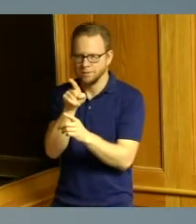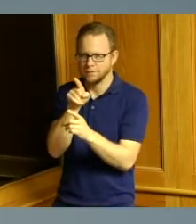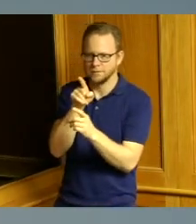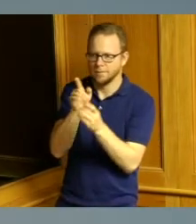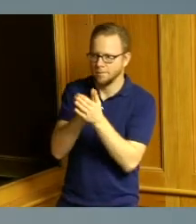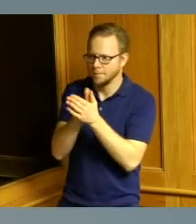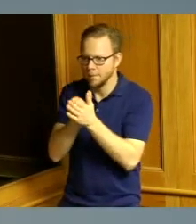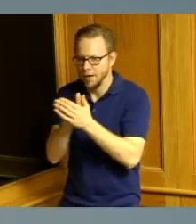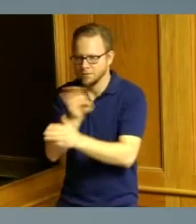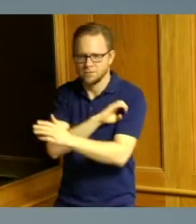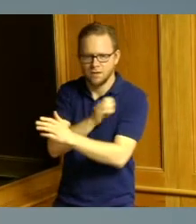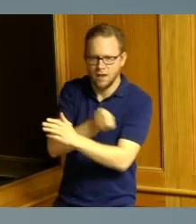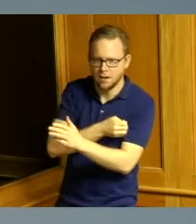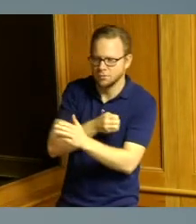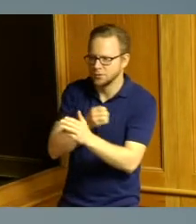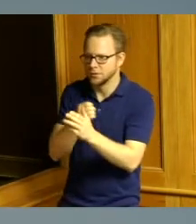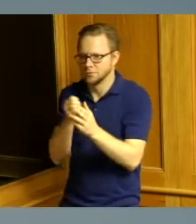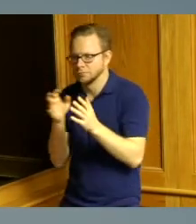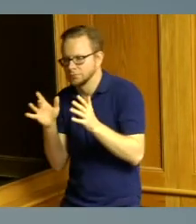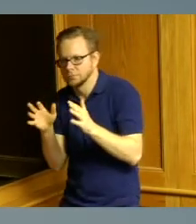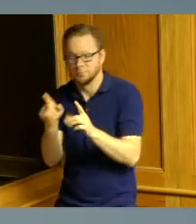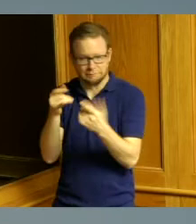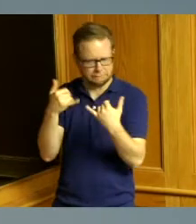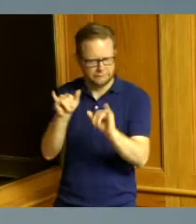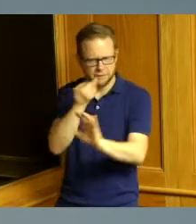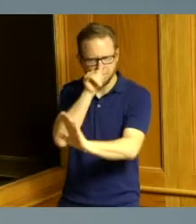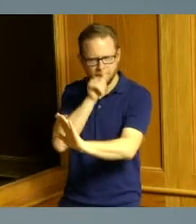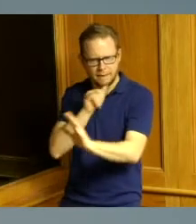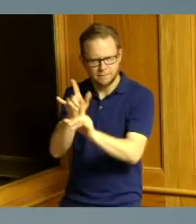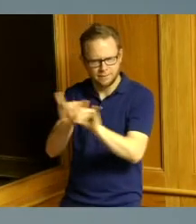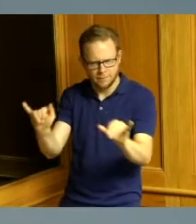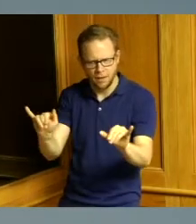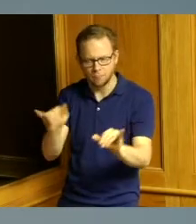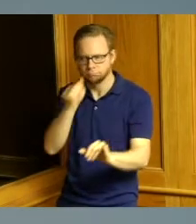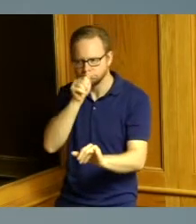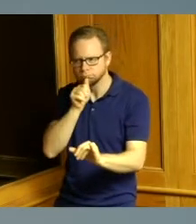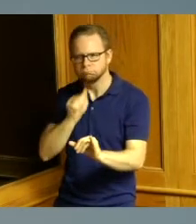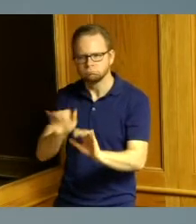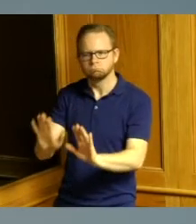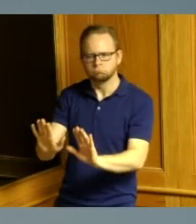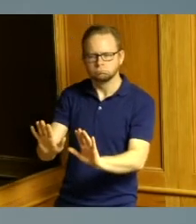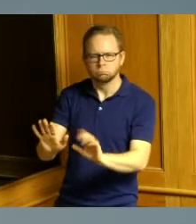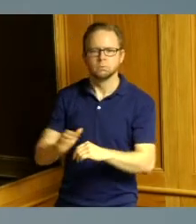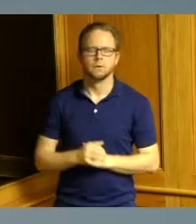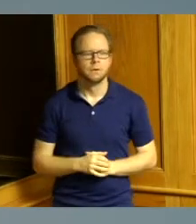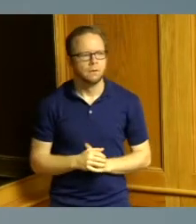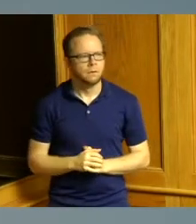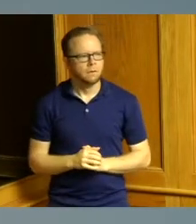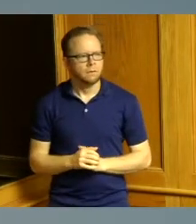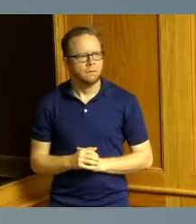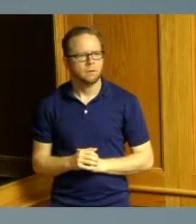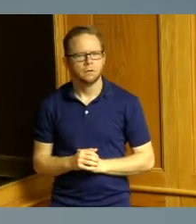through the process also his patience through the process as we've continued on with it Commissioner